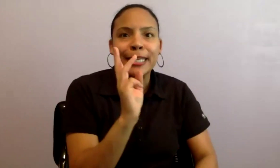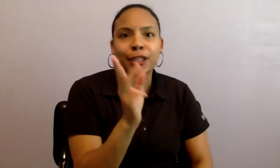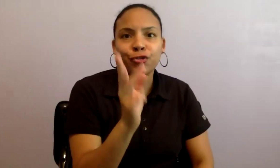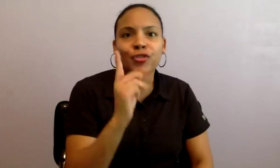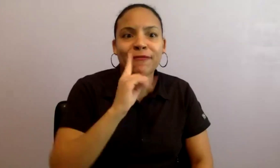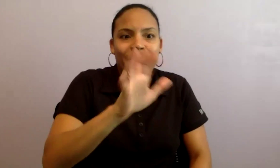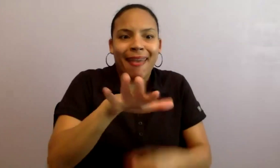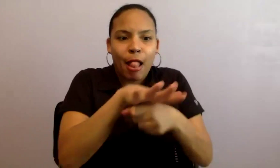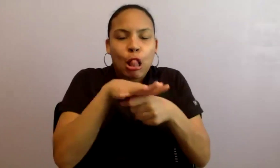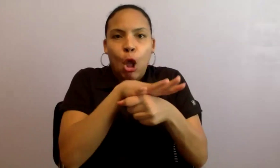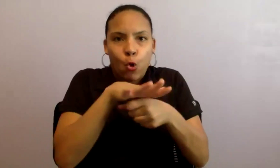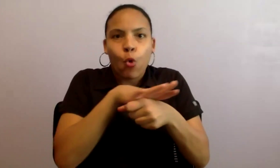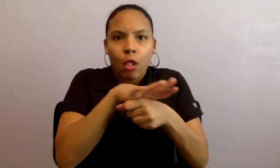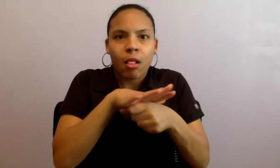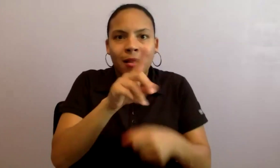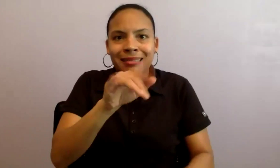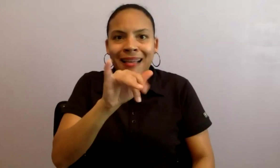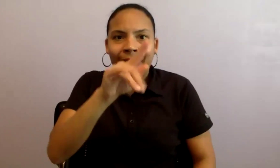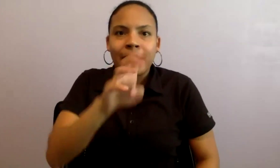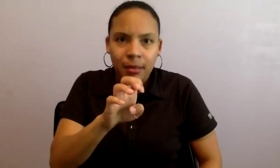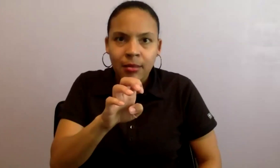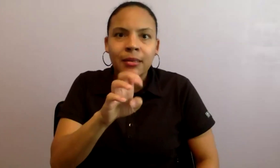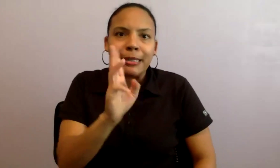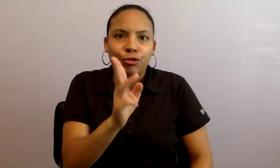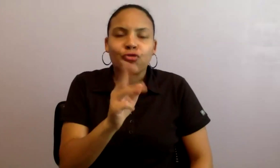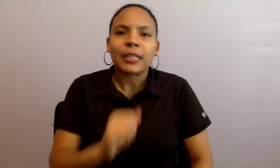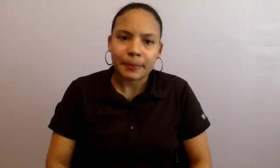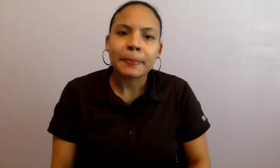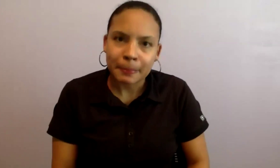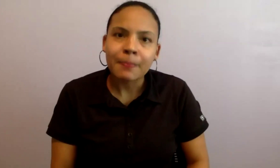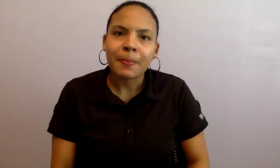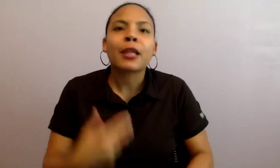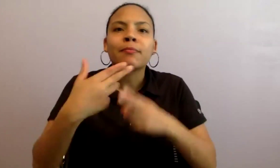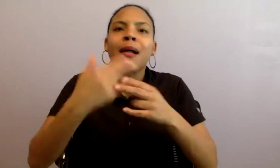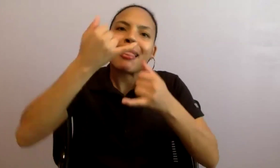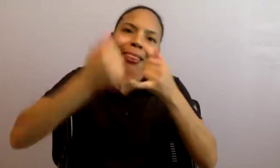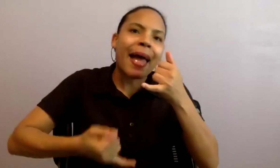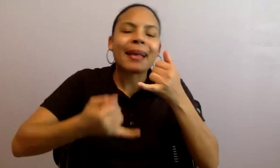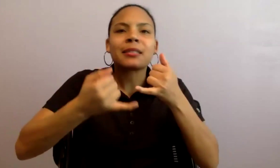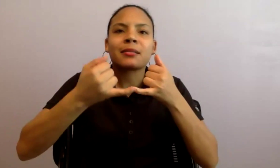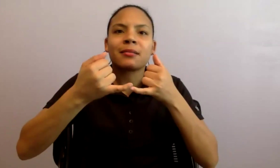Last call, which is tied to bars. Last Call. So, it was functionally a new show each